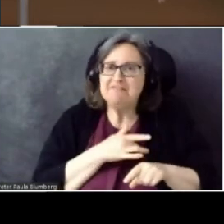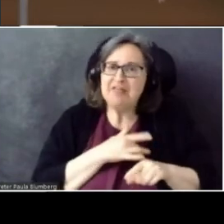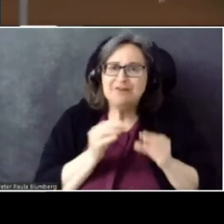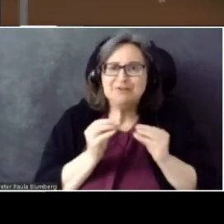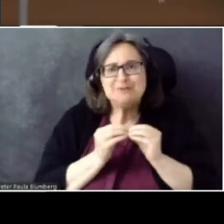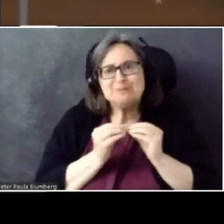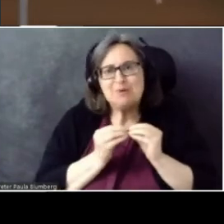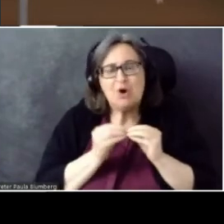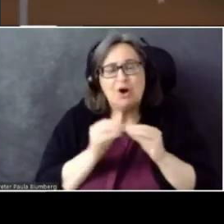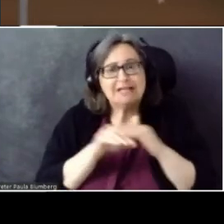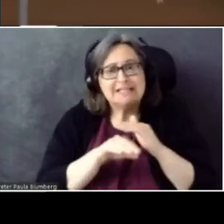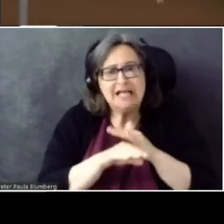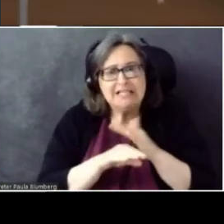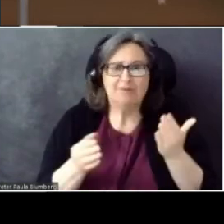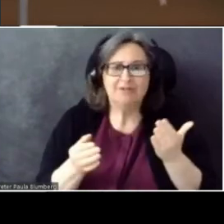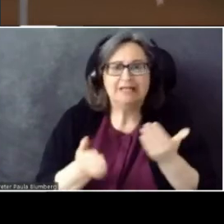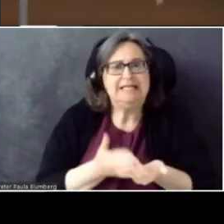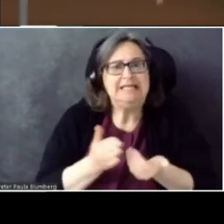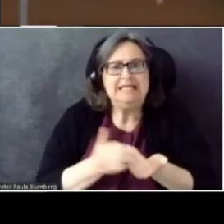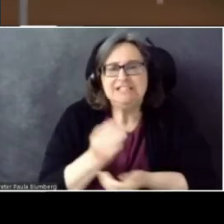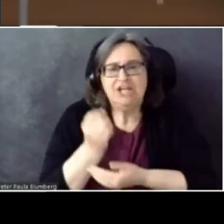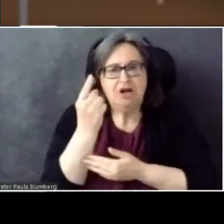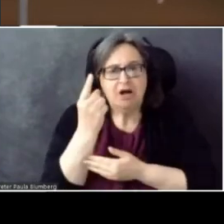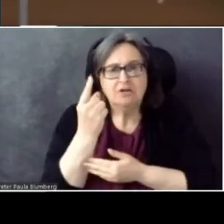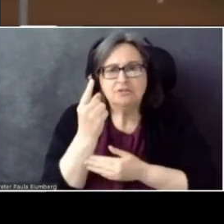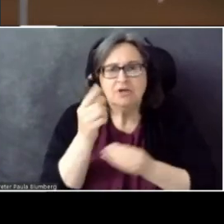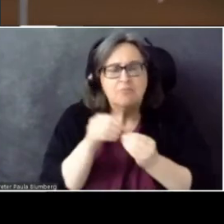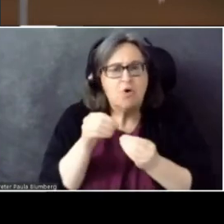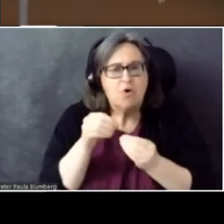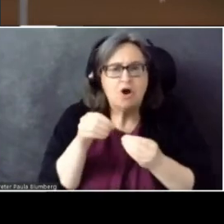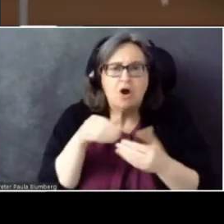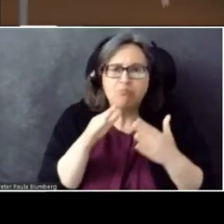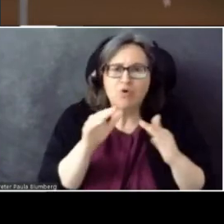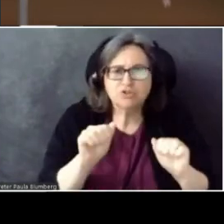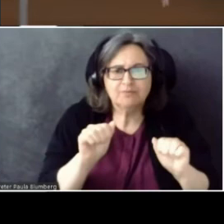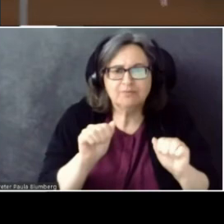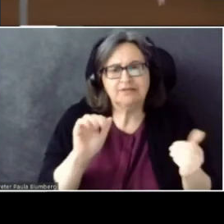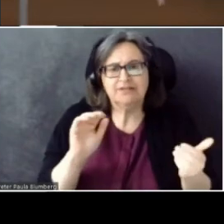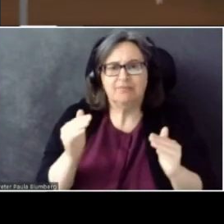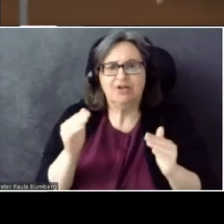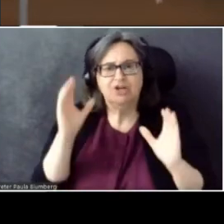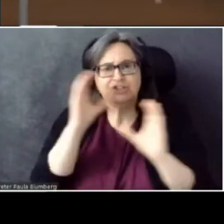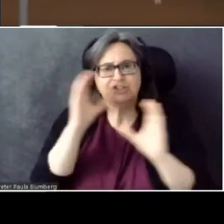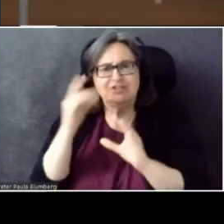accessible and easy to understand and approachable than searching for something in a menu.